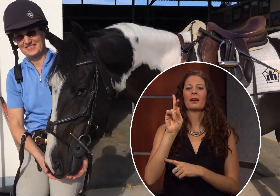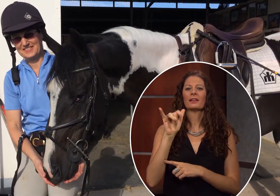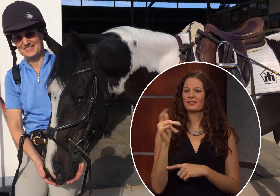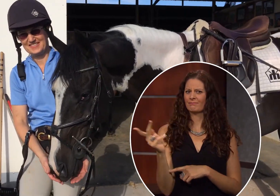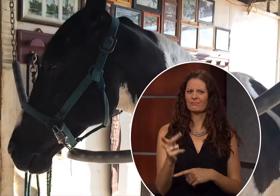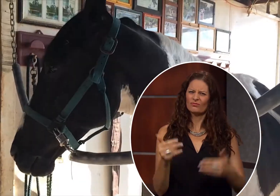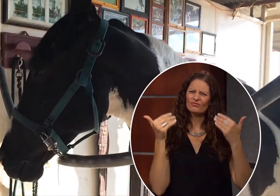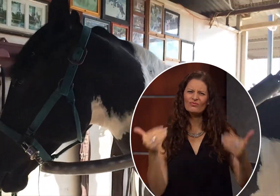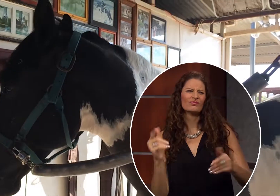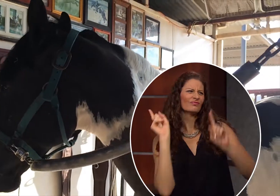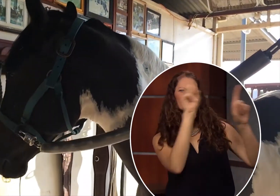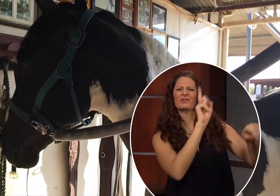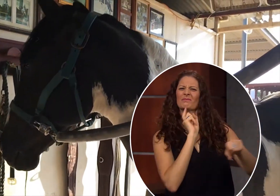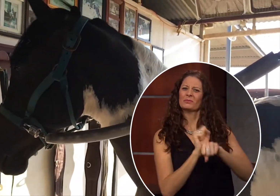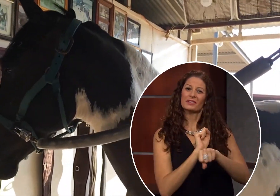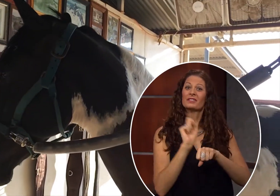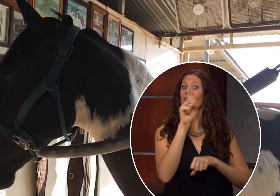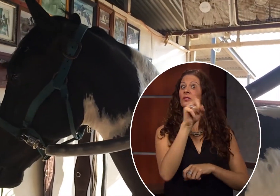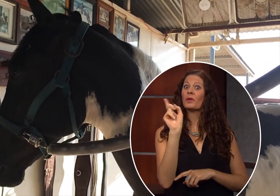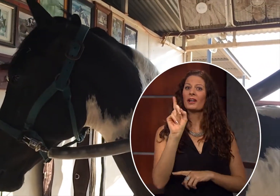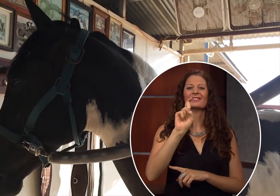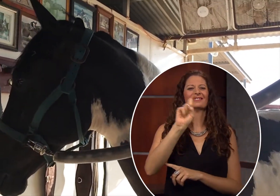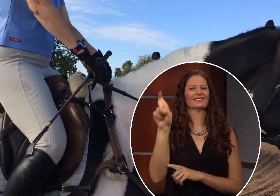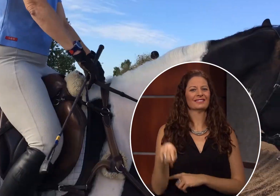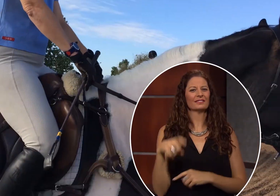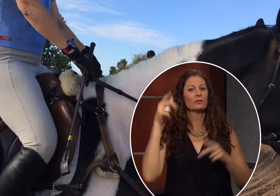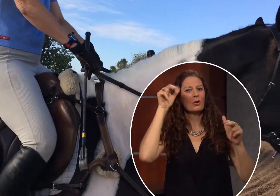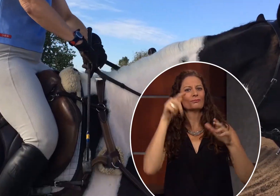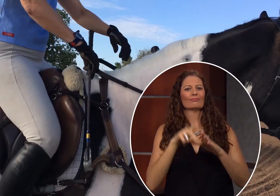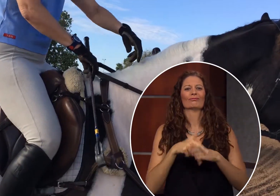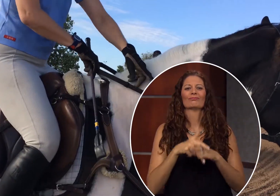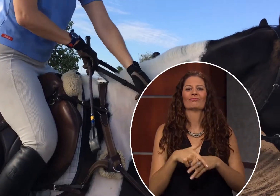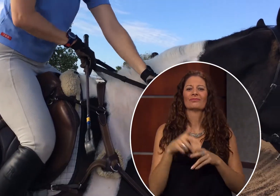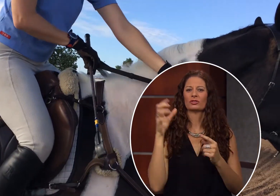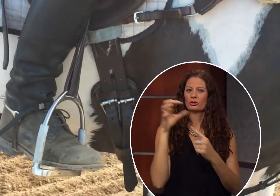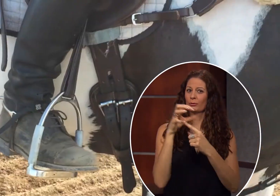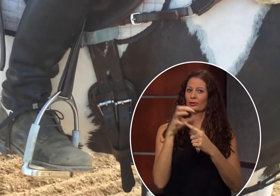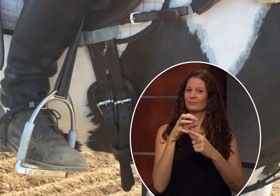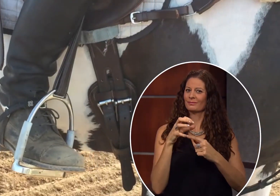are making the trip to Texas for a horseback riding championship event.